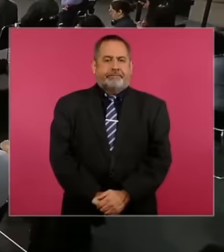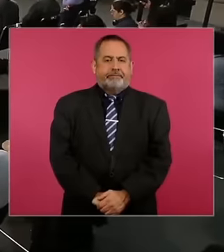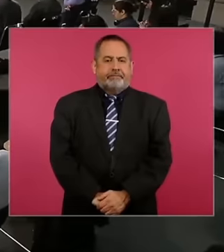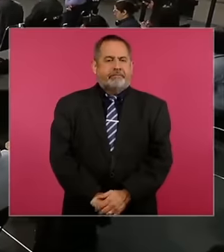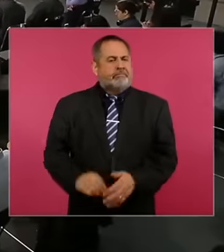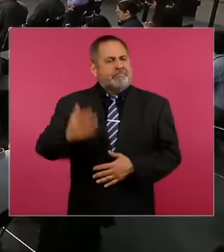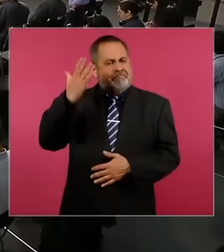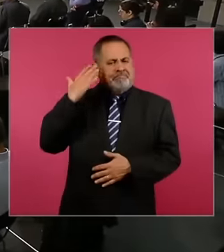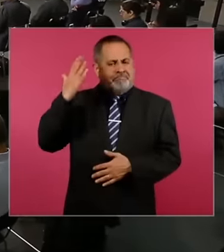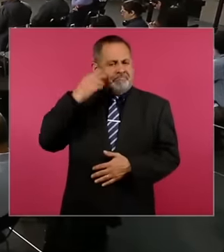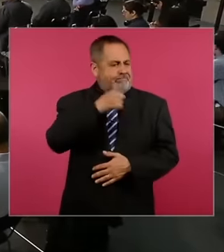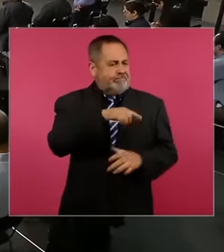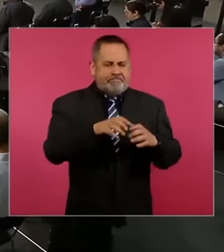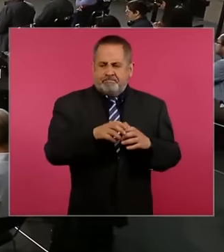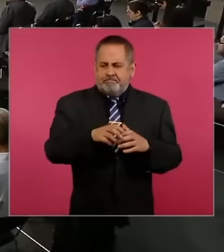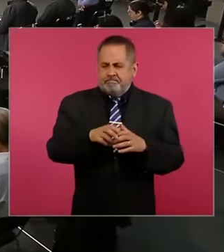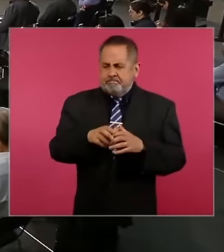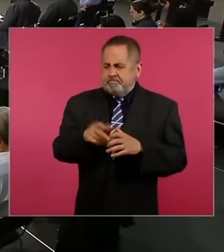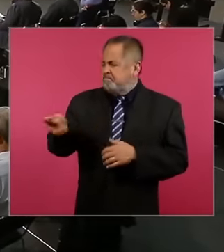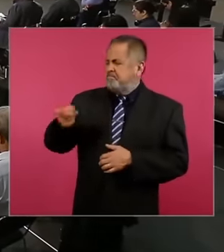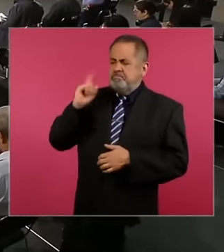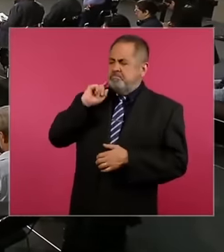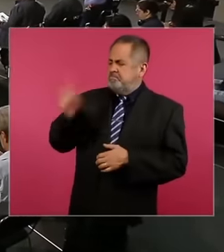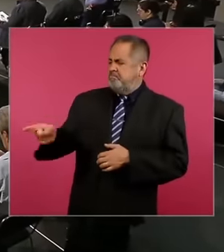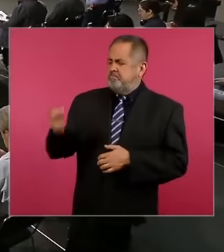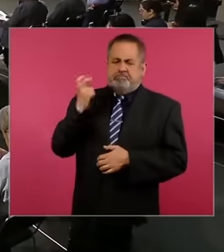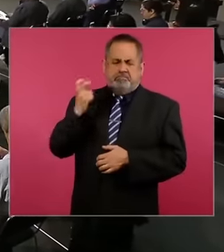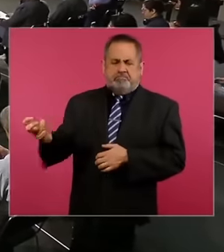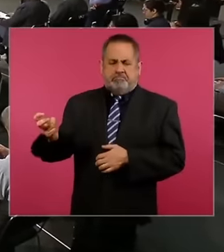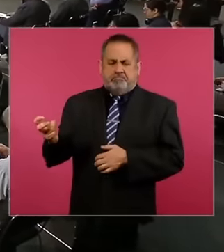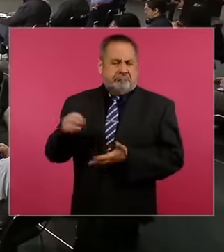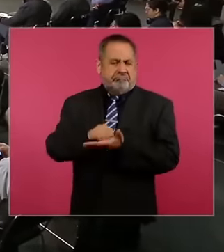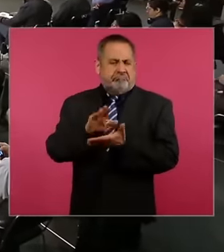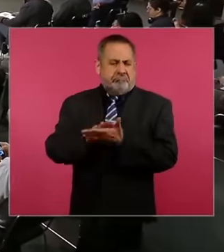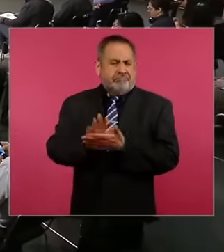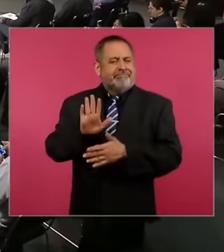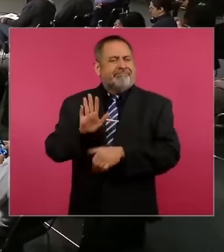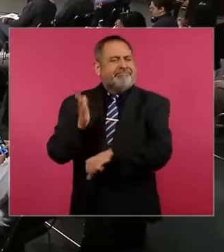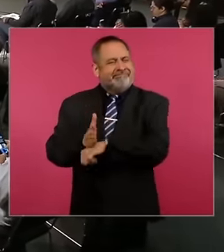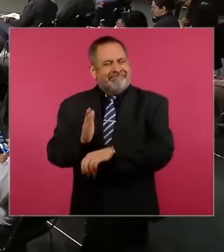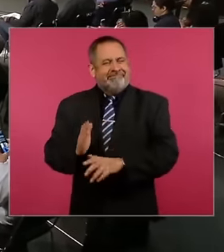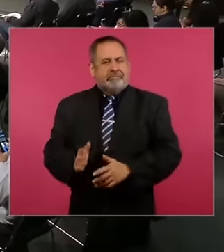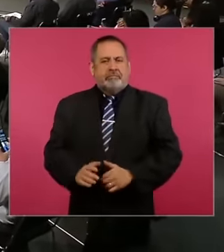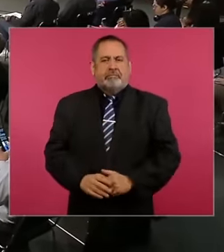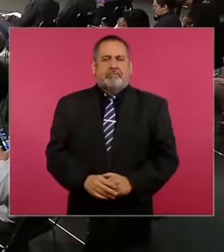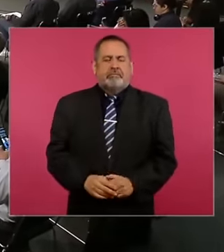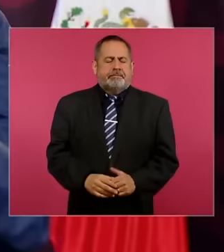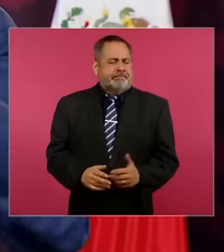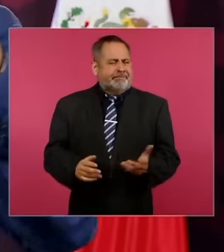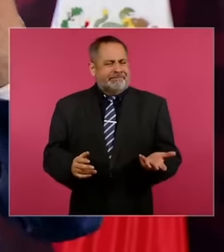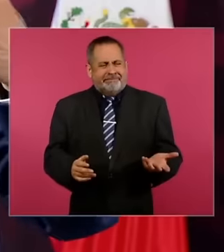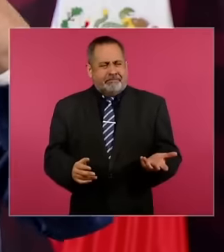sentences and since there was no right of